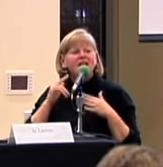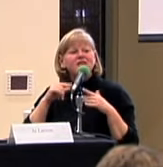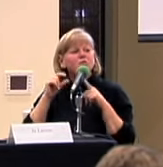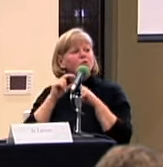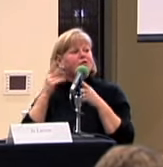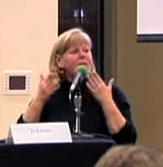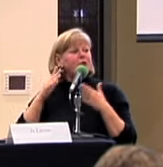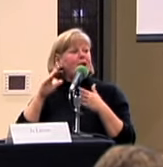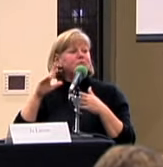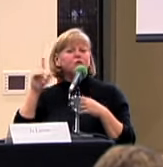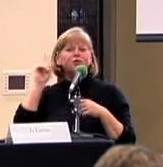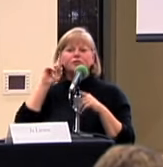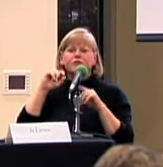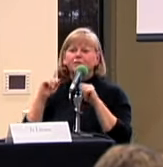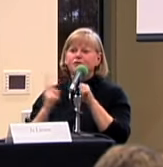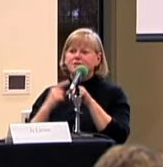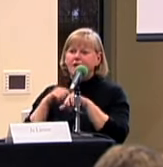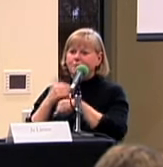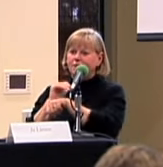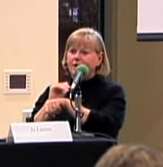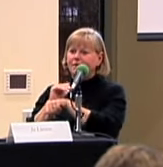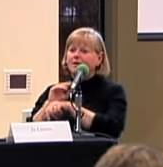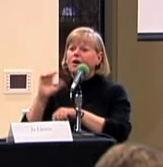NEW. THIS WORD THAT PERHAPS YOU HEARD FOR THE FIRST TIME TONIGHT